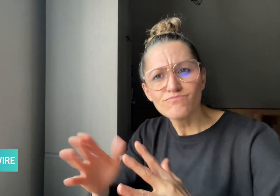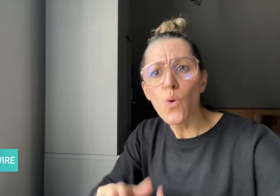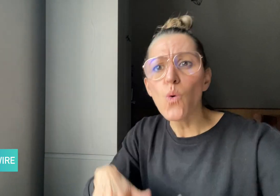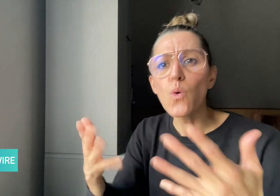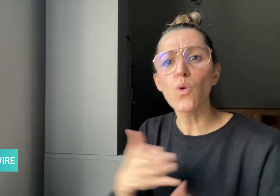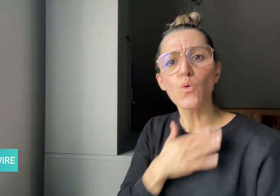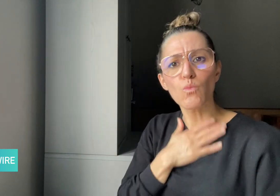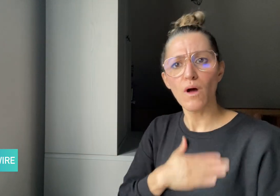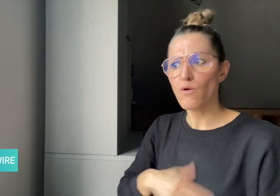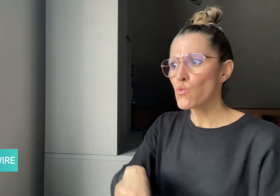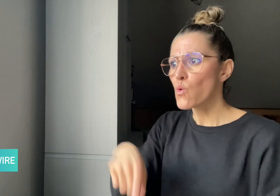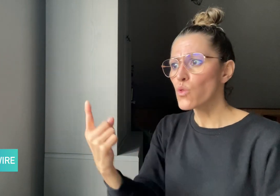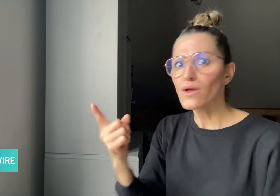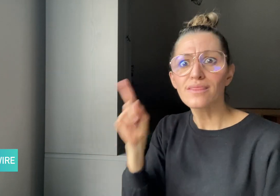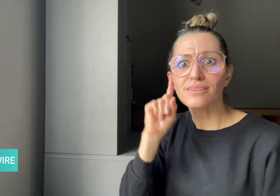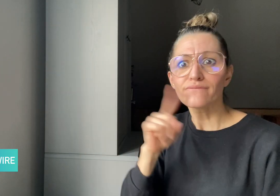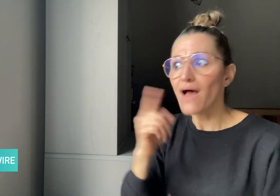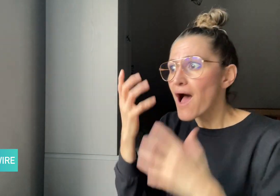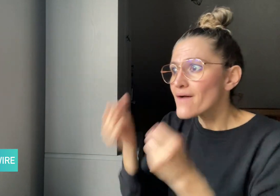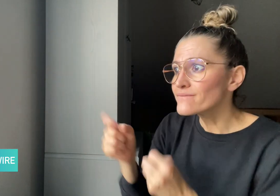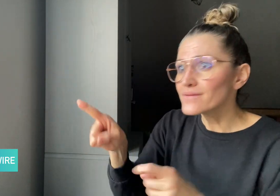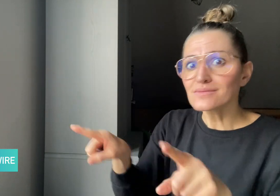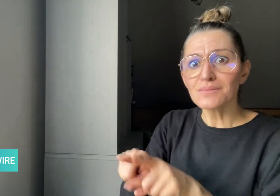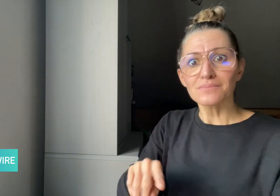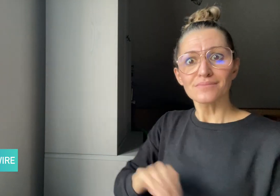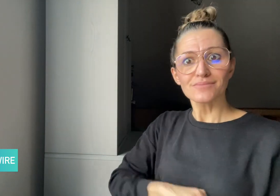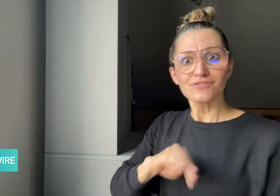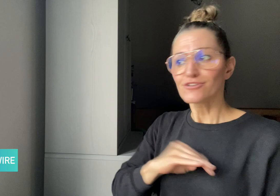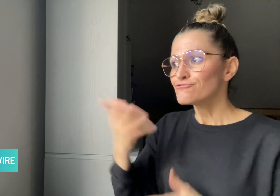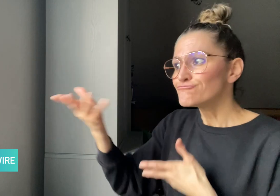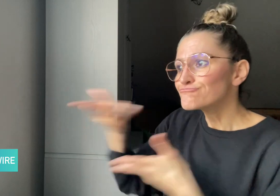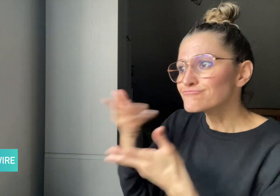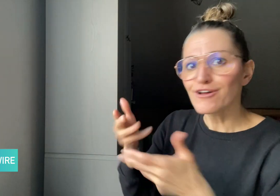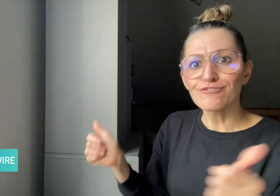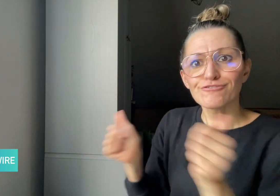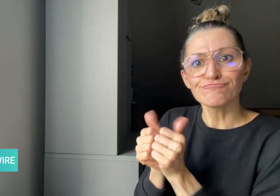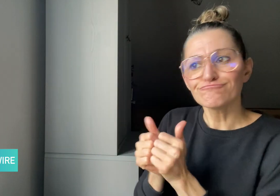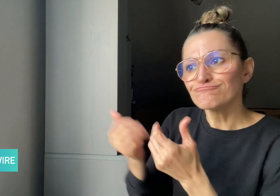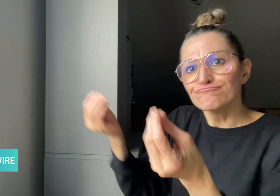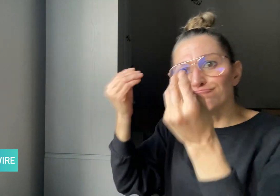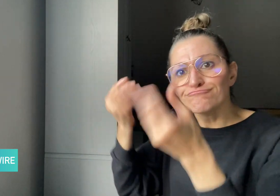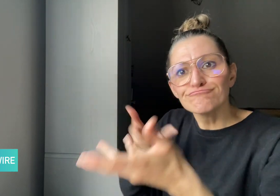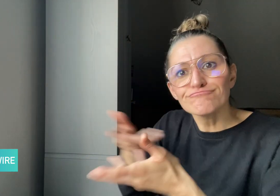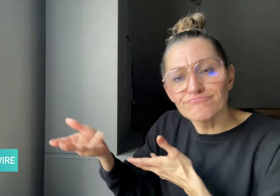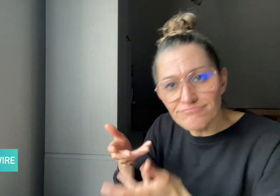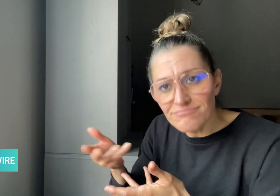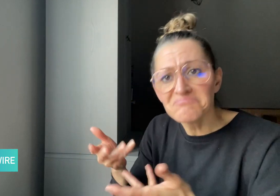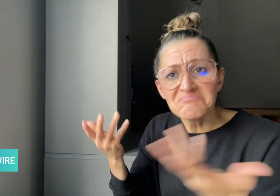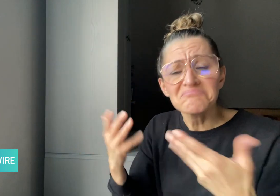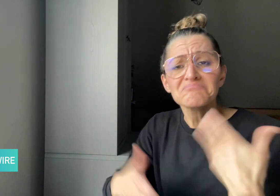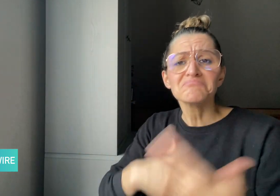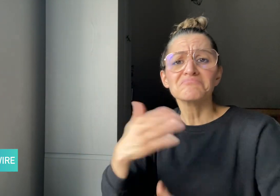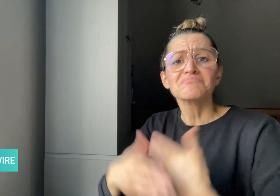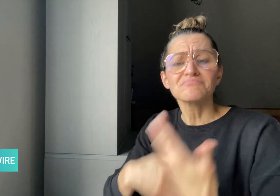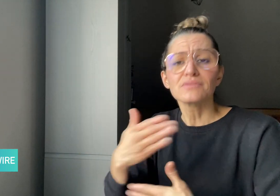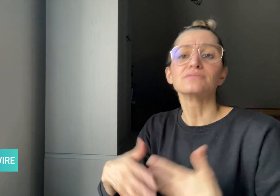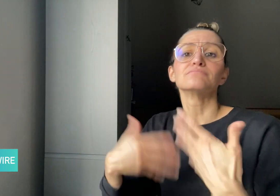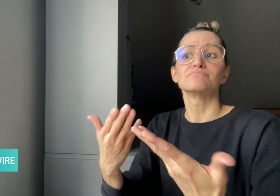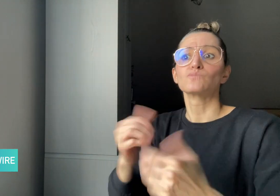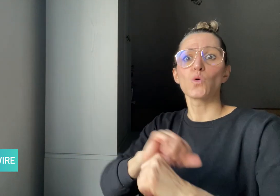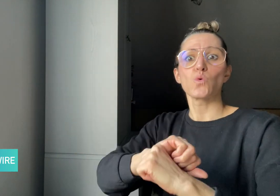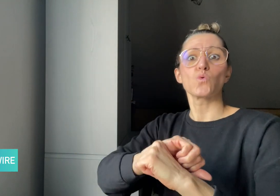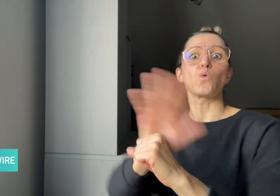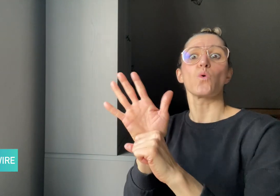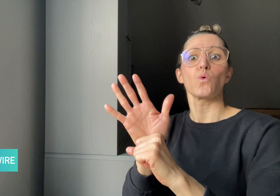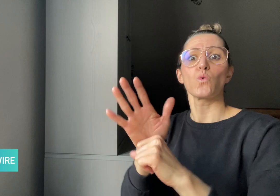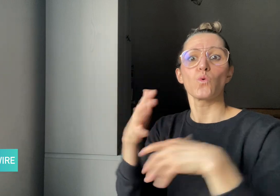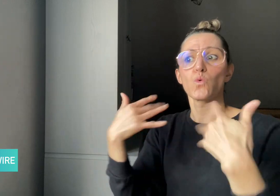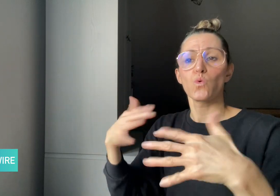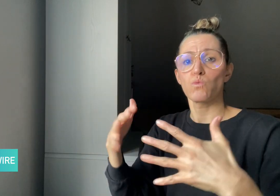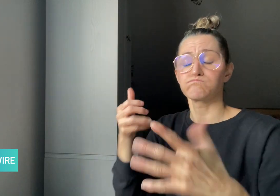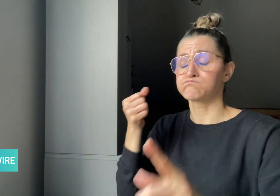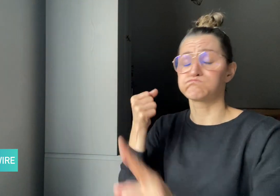or interact with other Deaf peers. Then the COVID-19 pandemic pushed